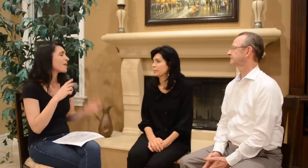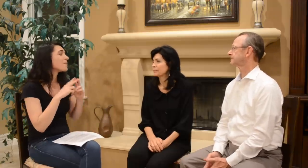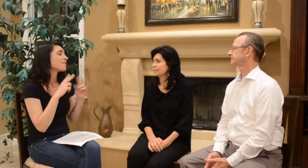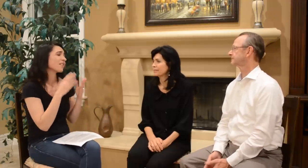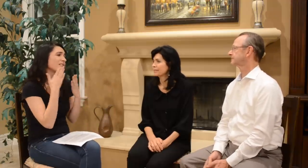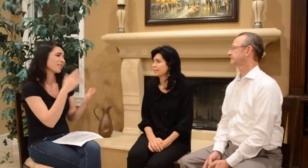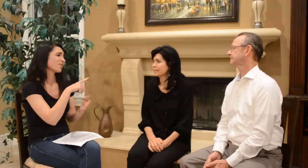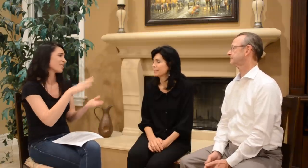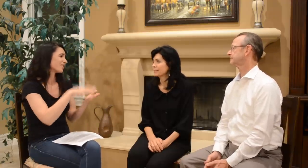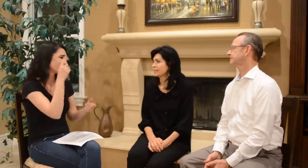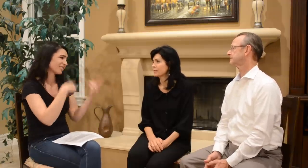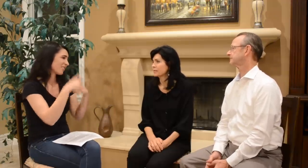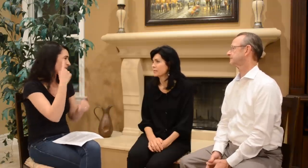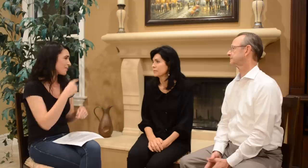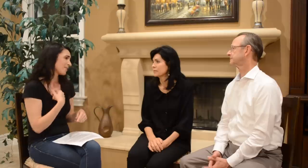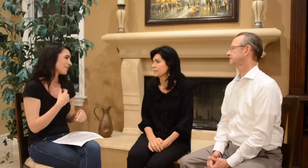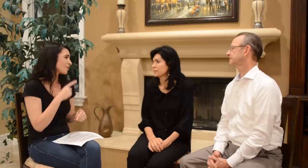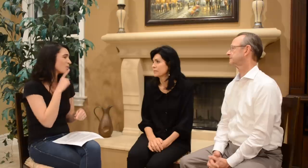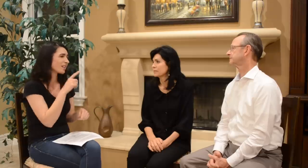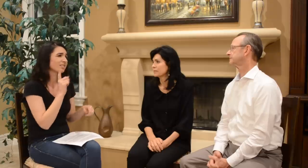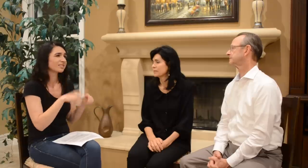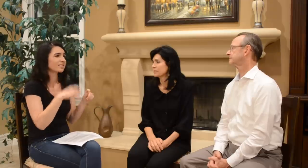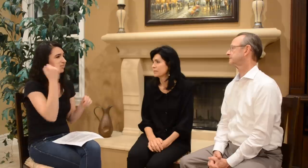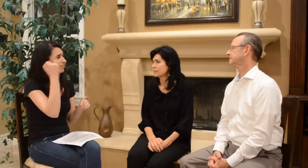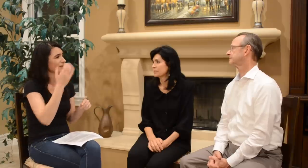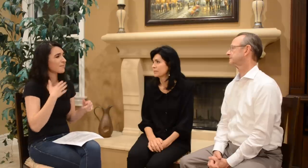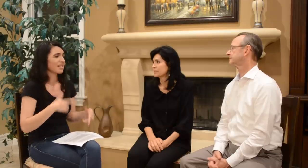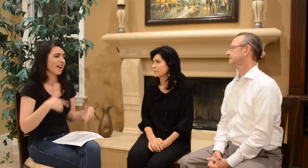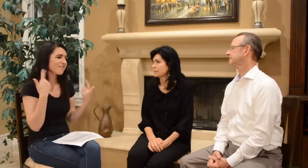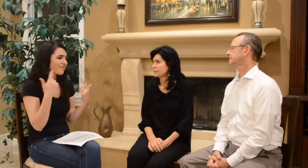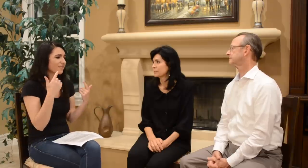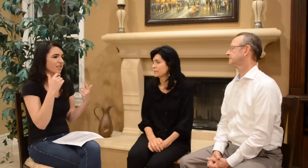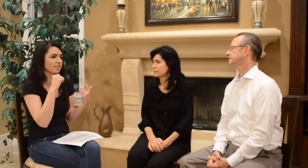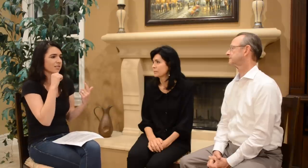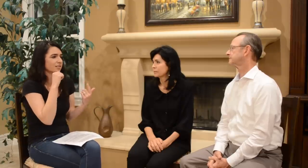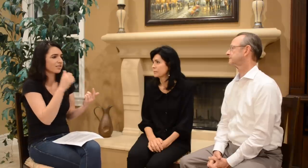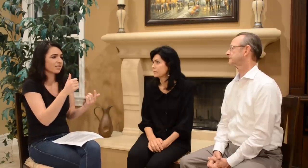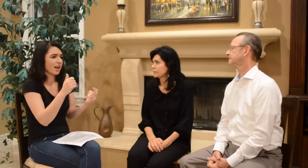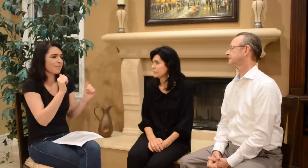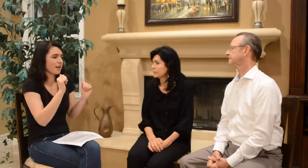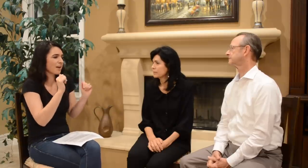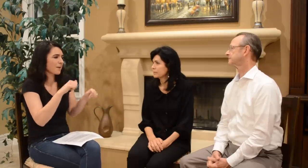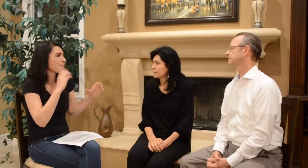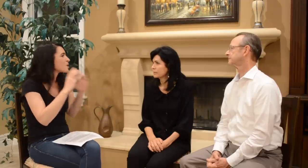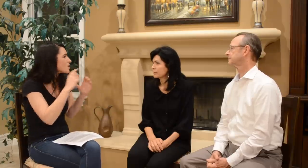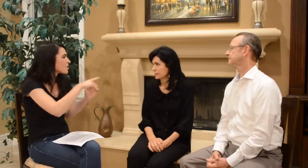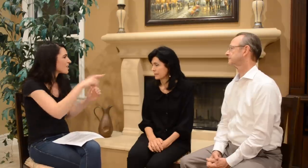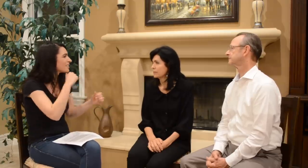I’m very, very thankful that you two learned sign language for me, I really can’t imagine my life not being able to communicate with you-